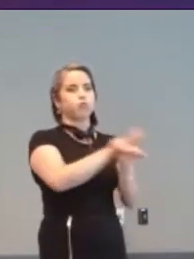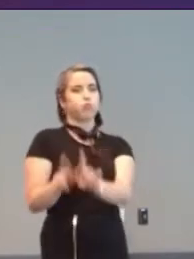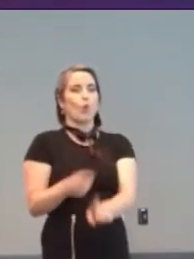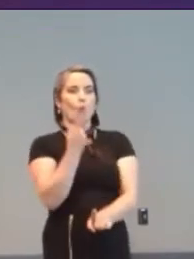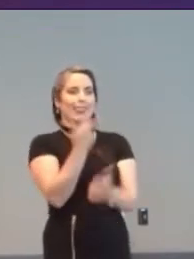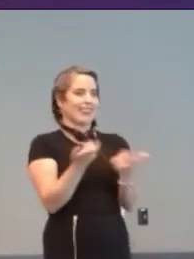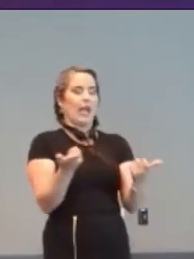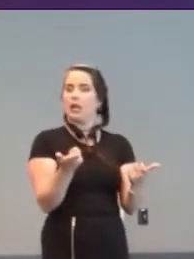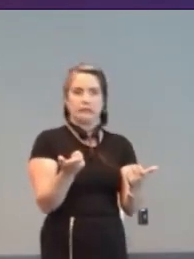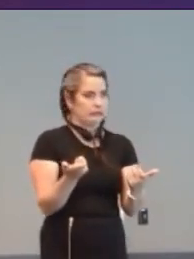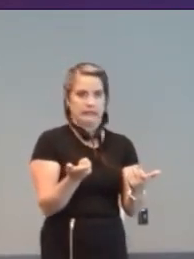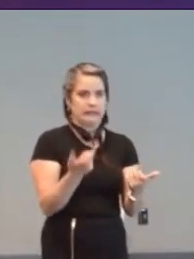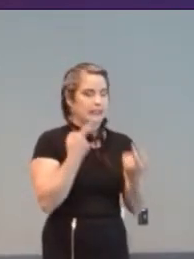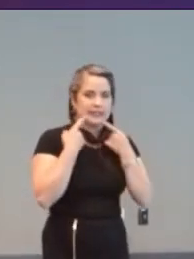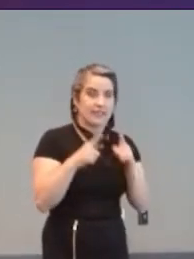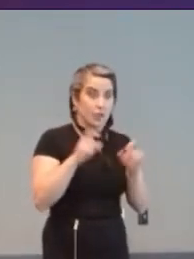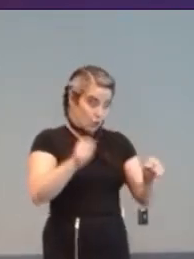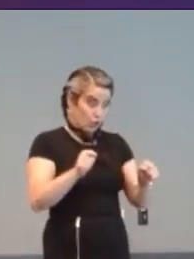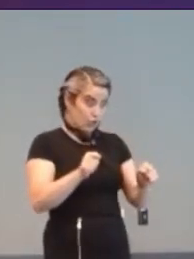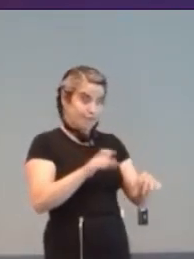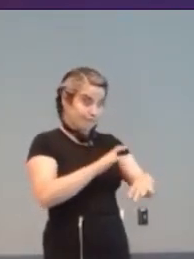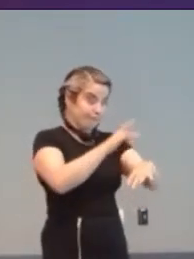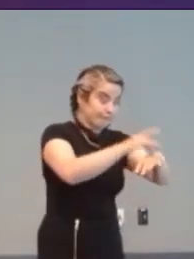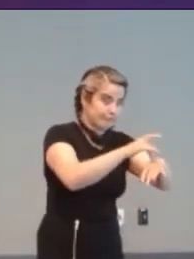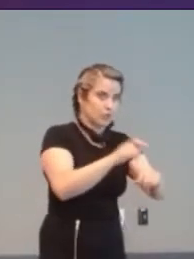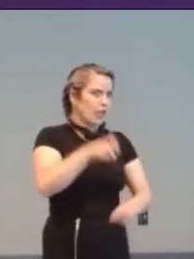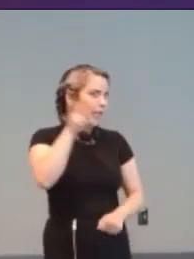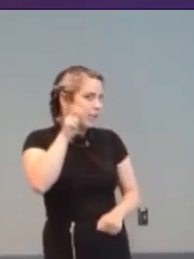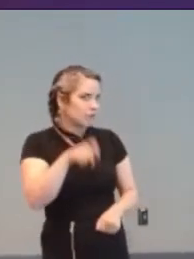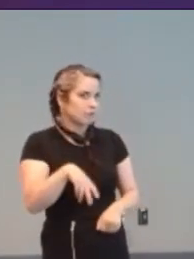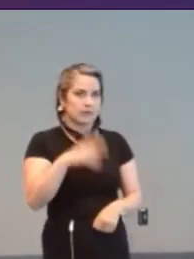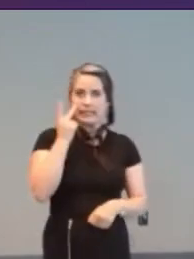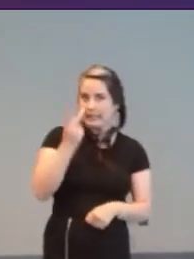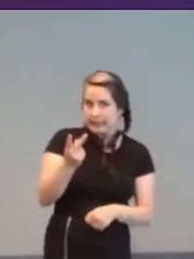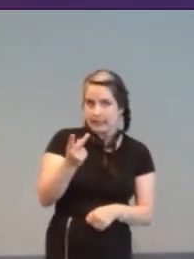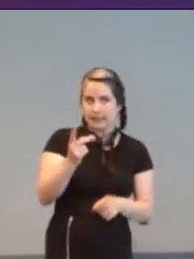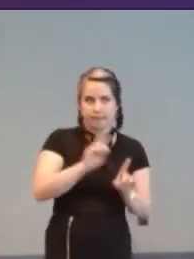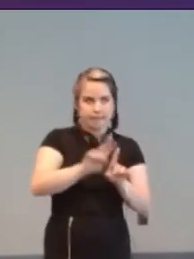Could they reach the controls? Could they hear it? Could they see it?